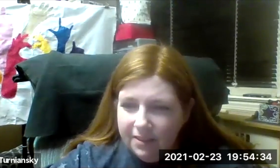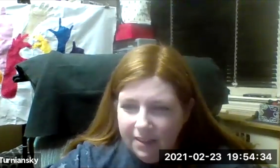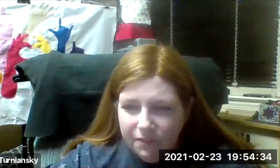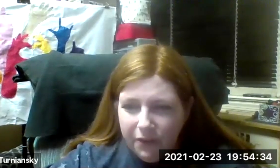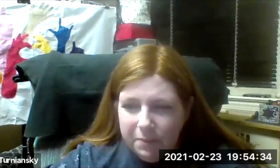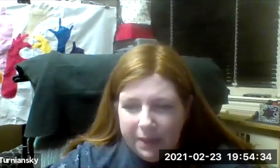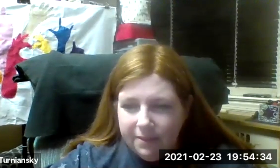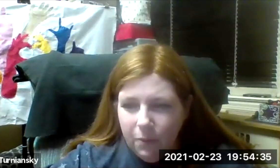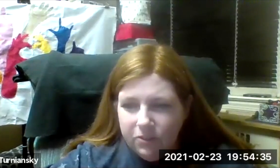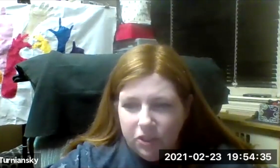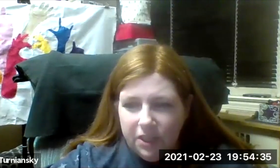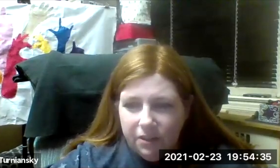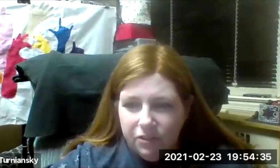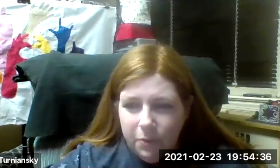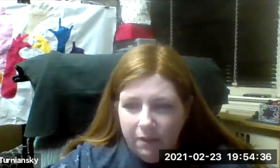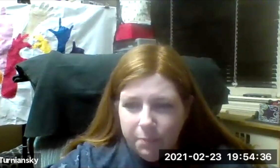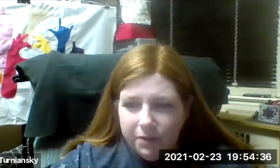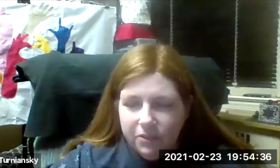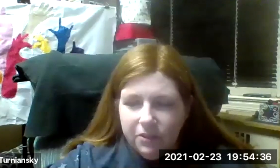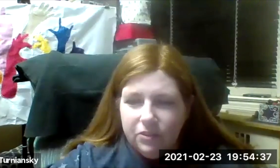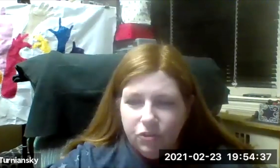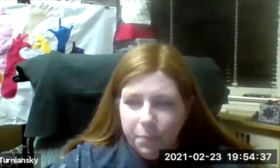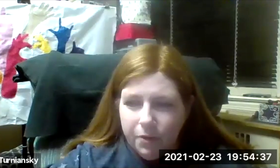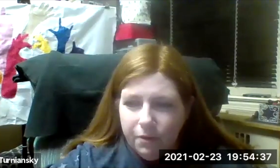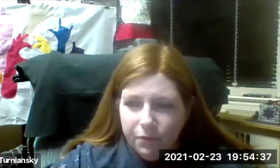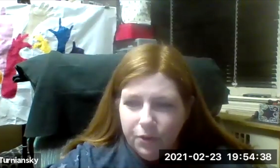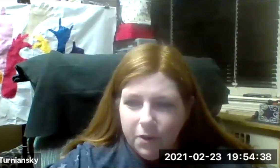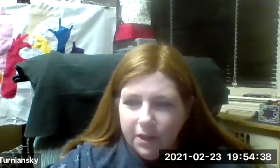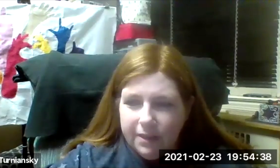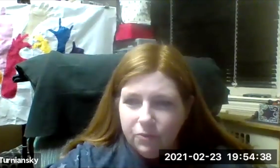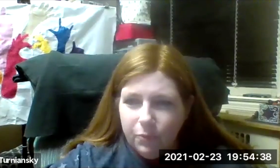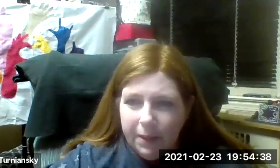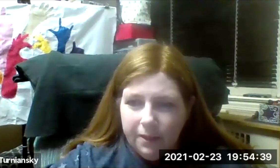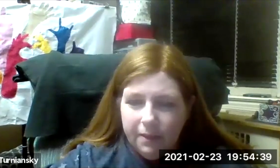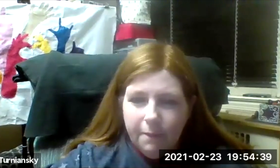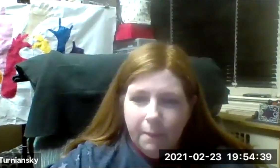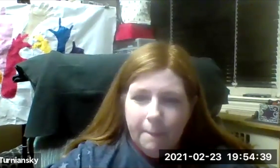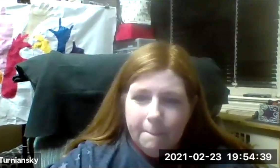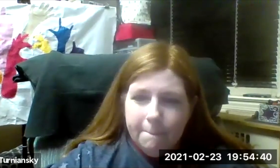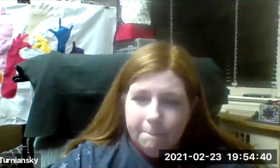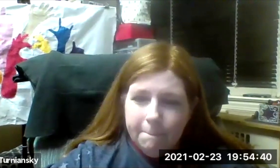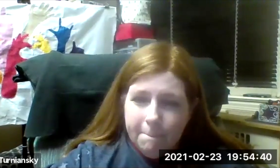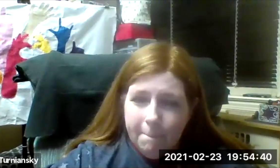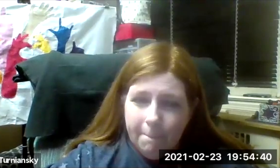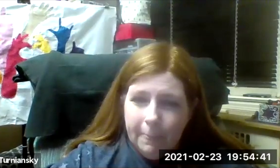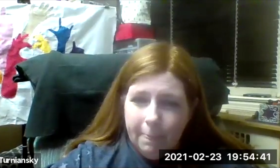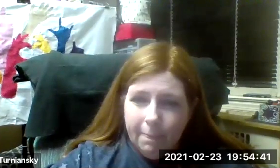He has a very basic question here. Do you have a personal interpreter for your work as a rabbi